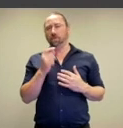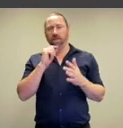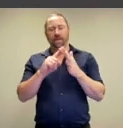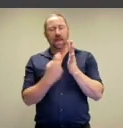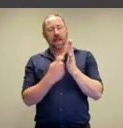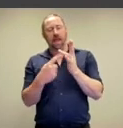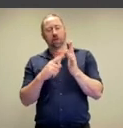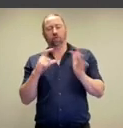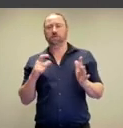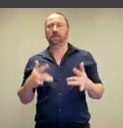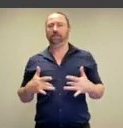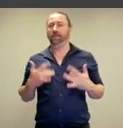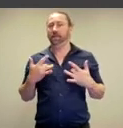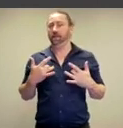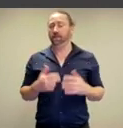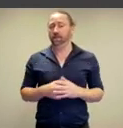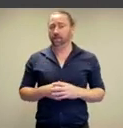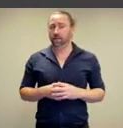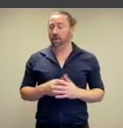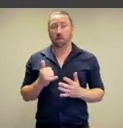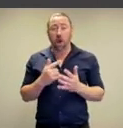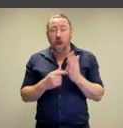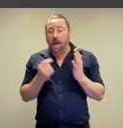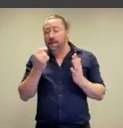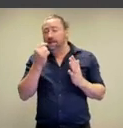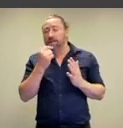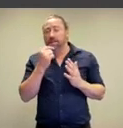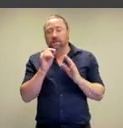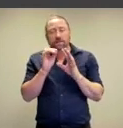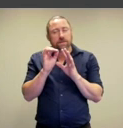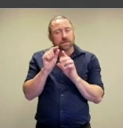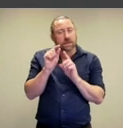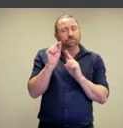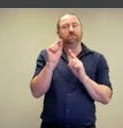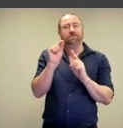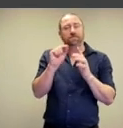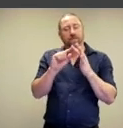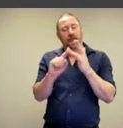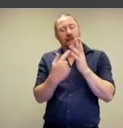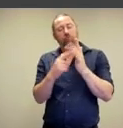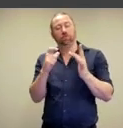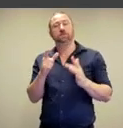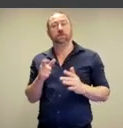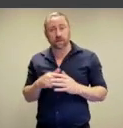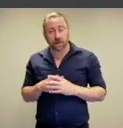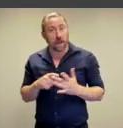some vestige of erotic feeling,